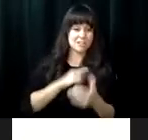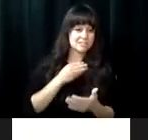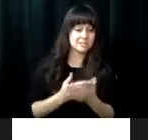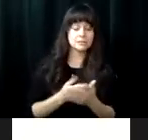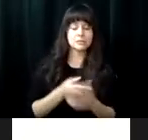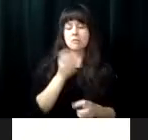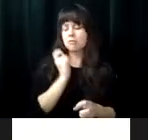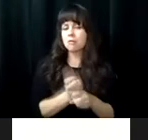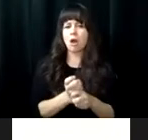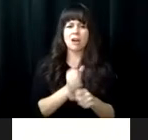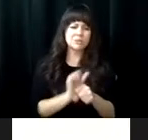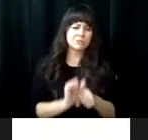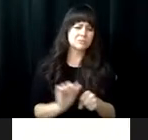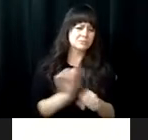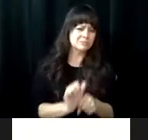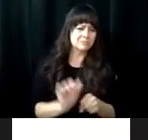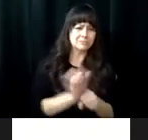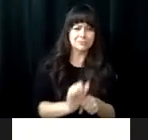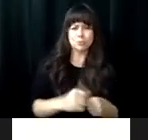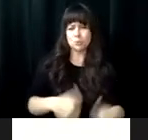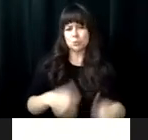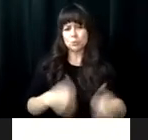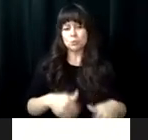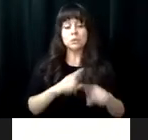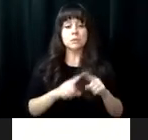it. When I came to the center in the very beginning, it